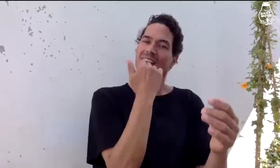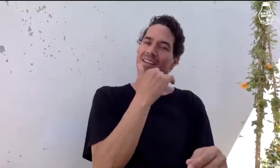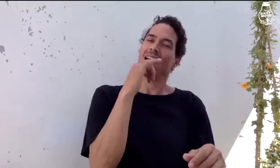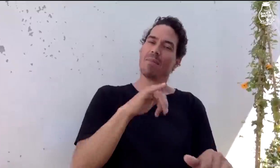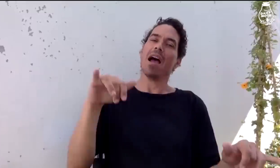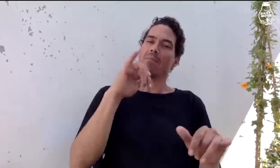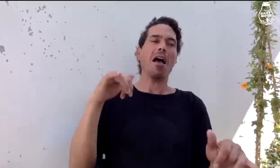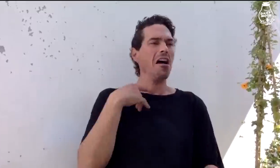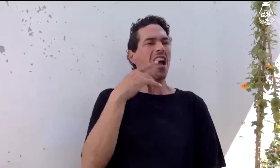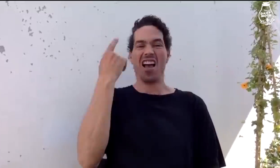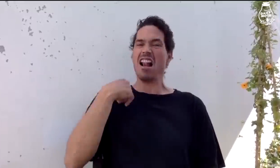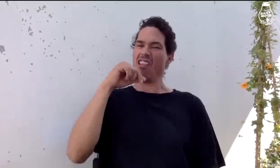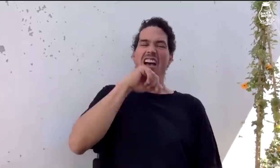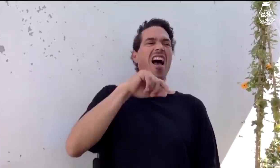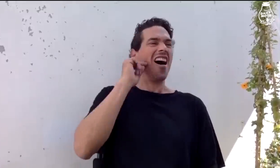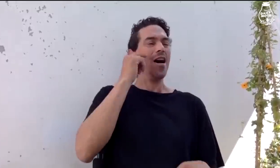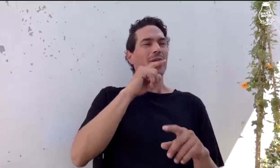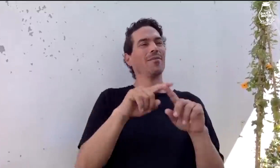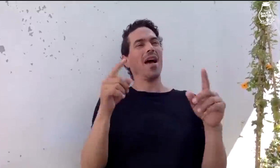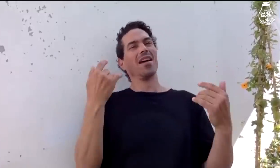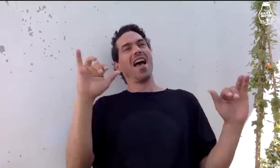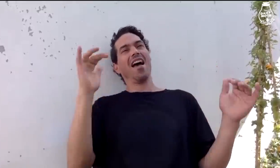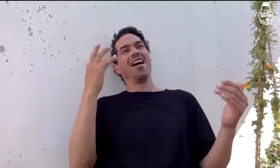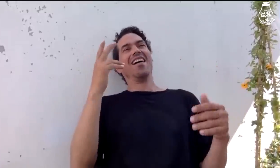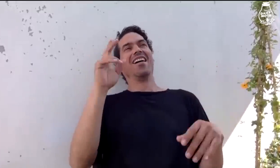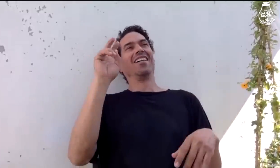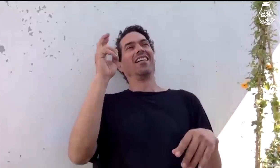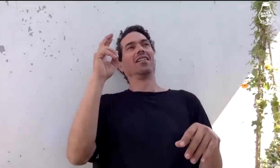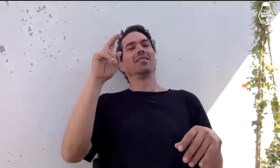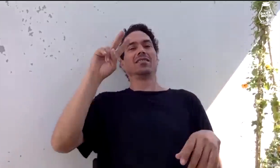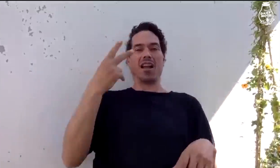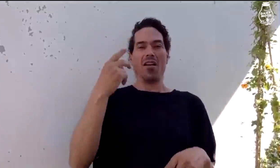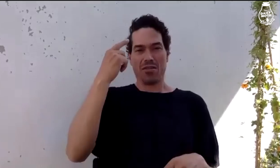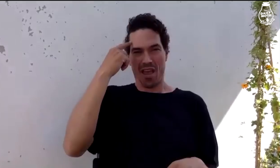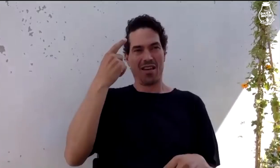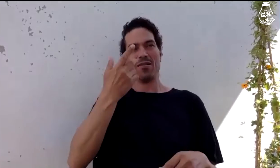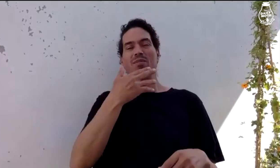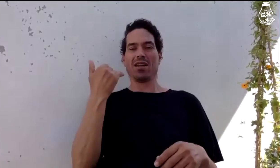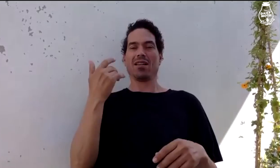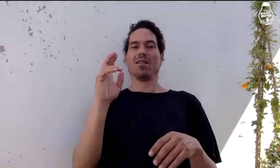You see all the tricks listed, which is really cool and everything, but you give it a second thought and it's like,